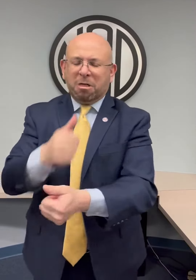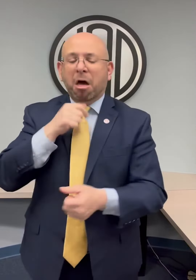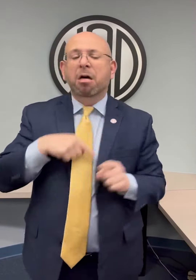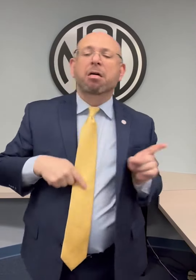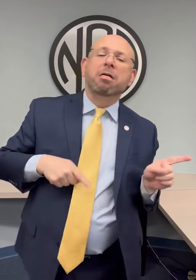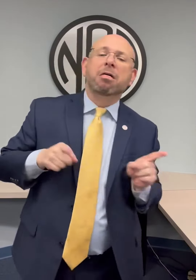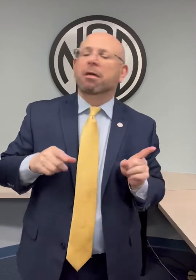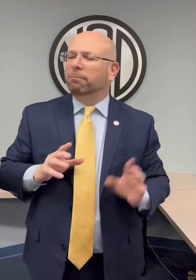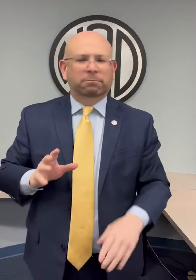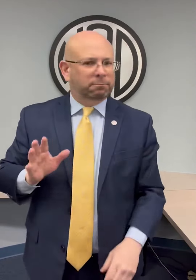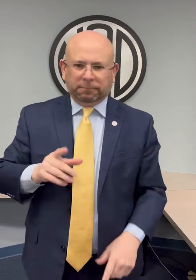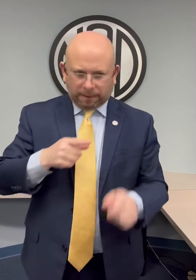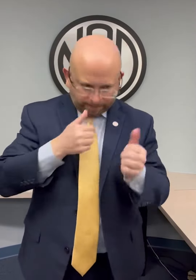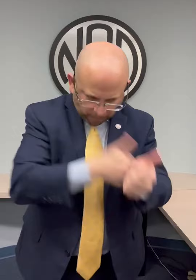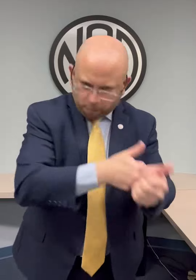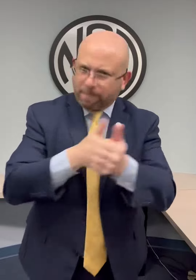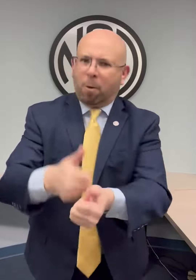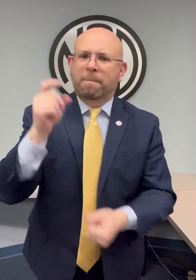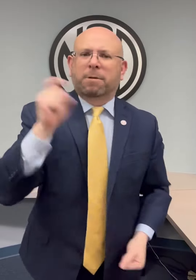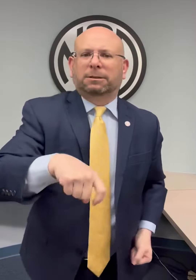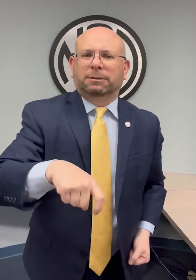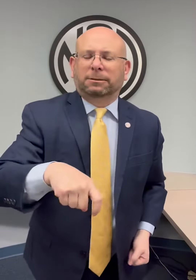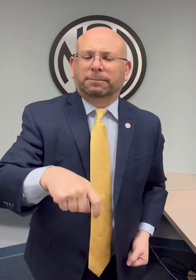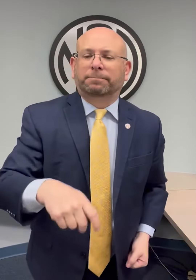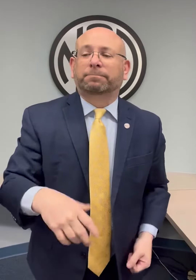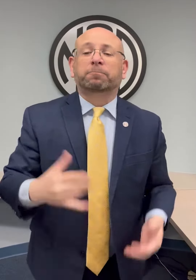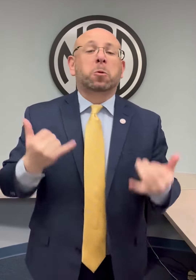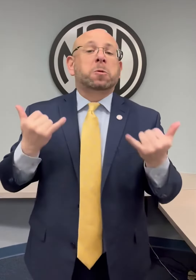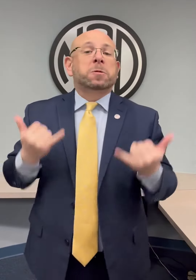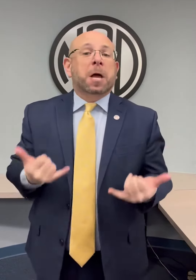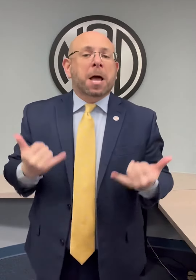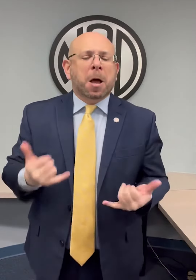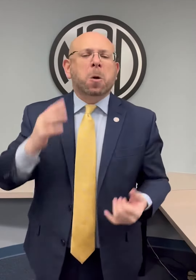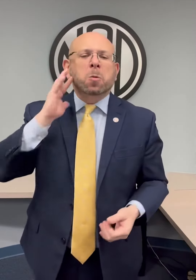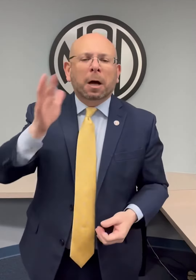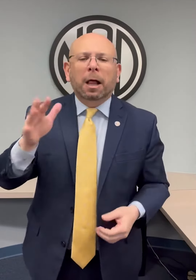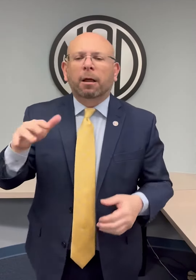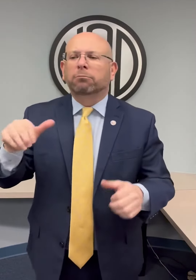rather than relying on the IDEA and avoiding the ADA. At this point, we are going back to